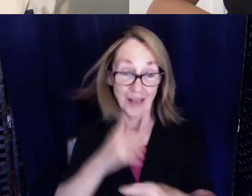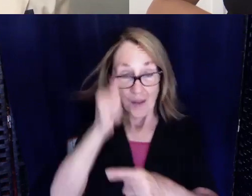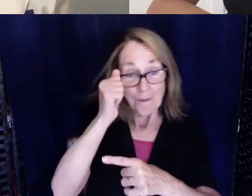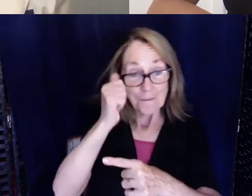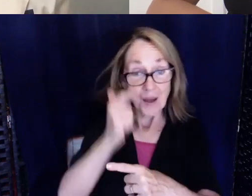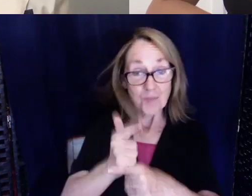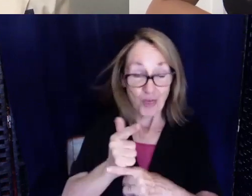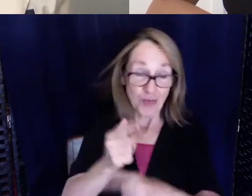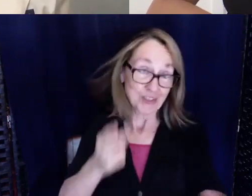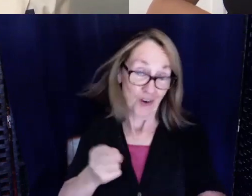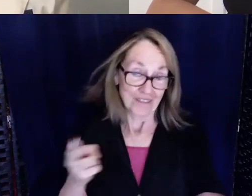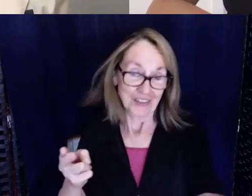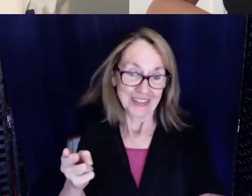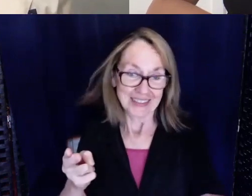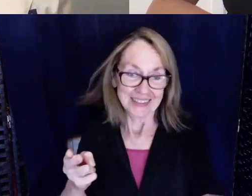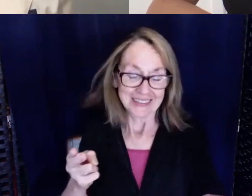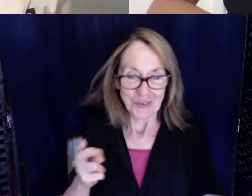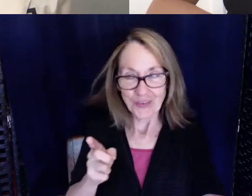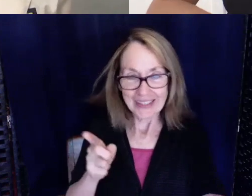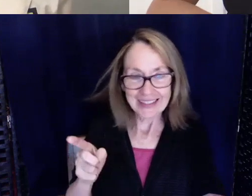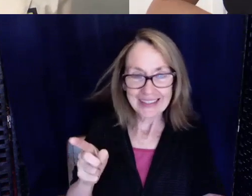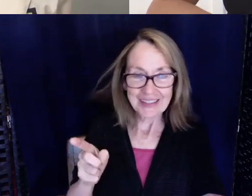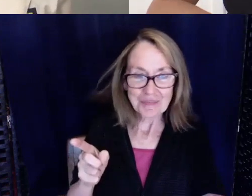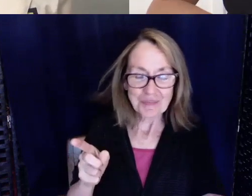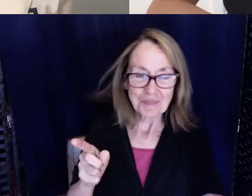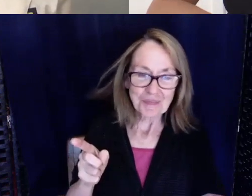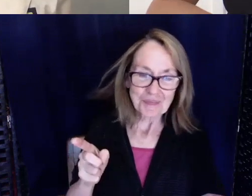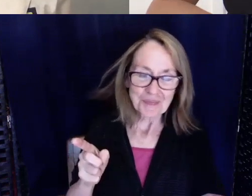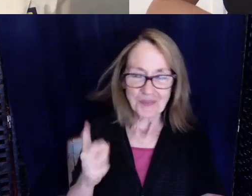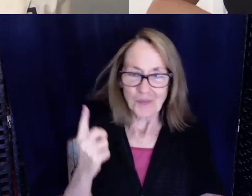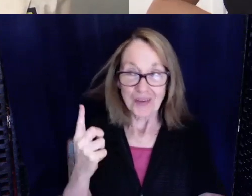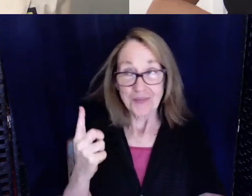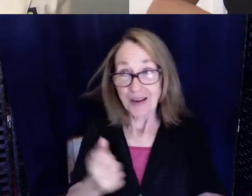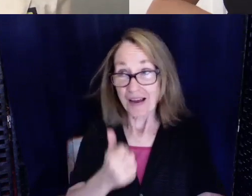So he was you know, but other than that I didn't really see